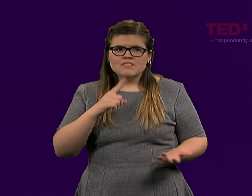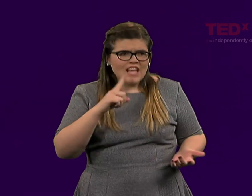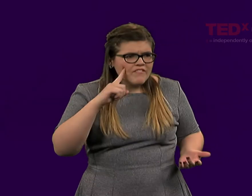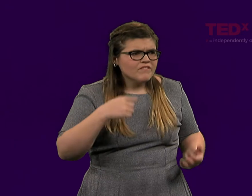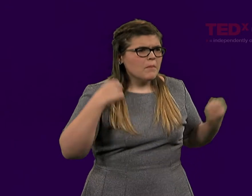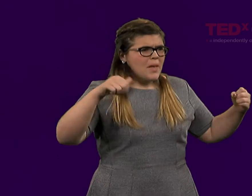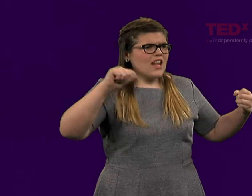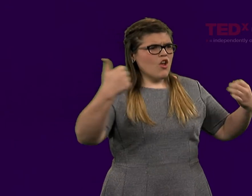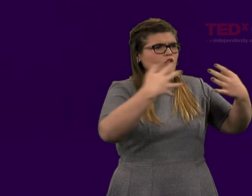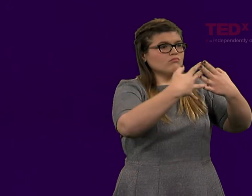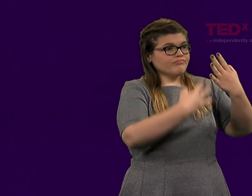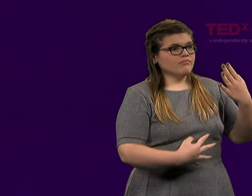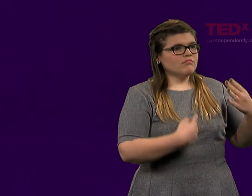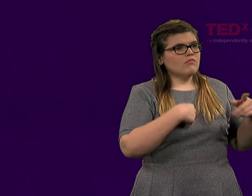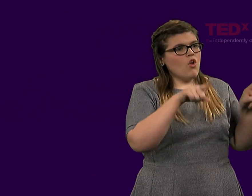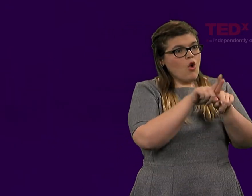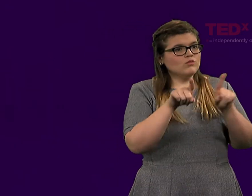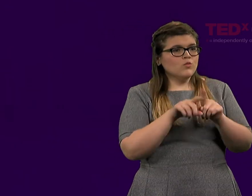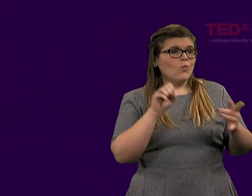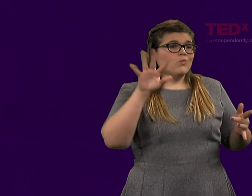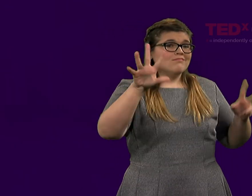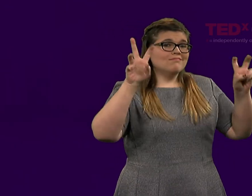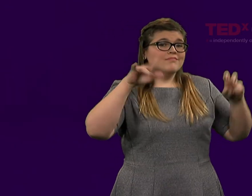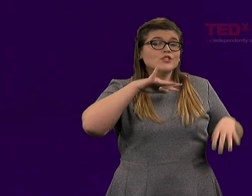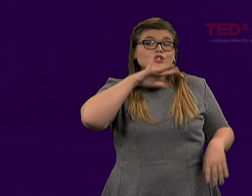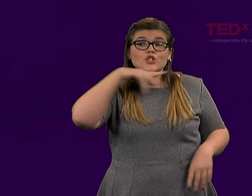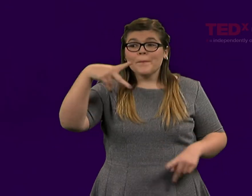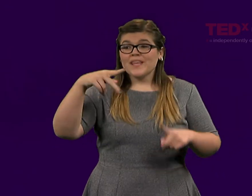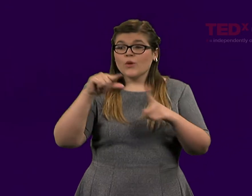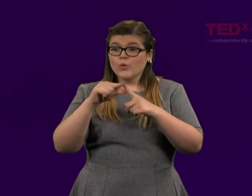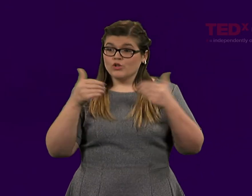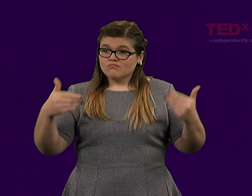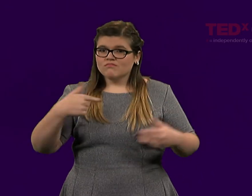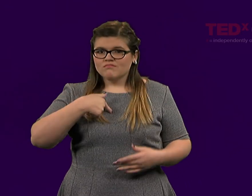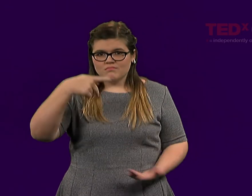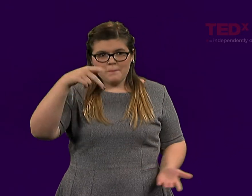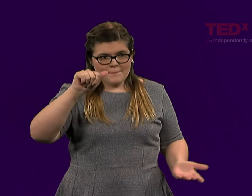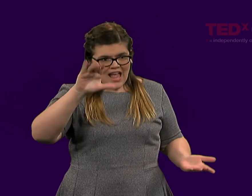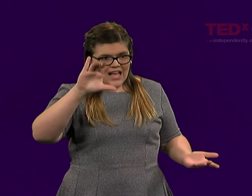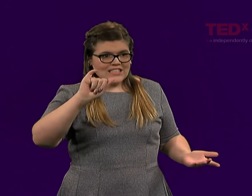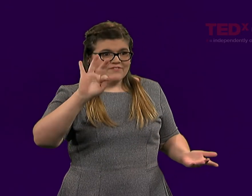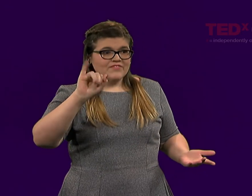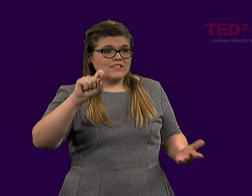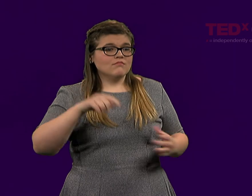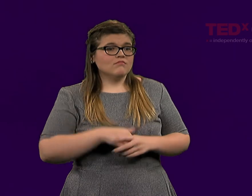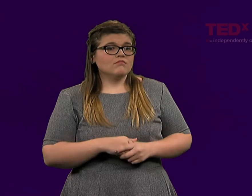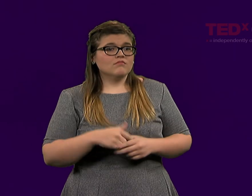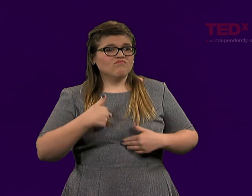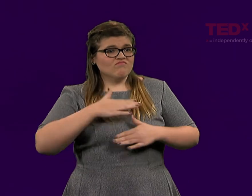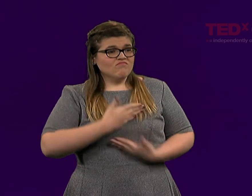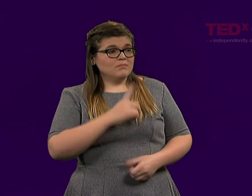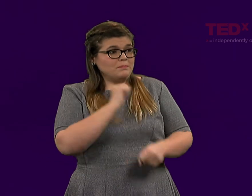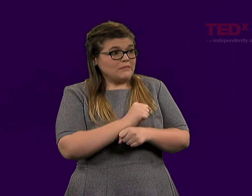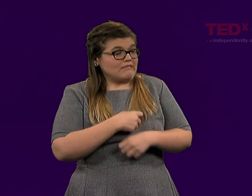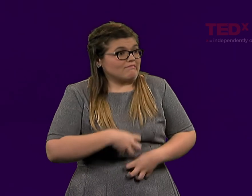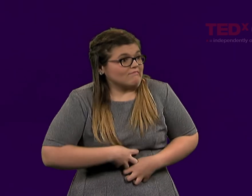I'm deaf. I'm many things. I'm also, and get ready, I'm going to say the dirty "p" word. A pacifist.